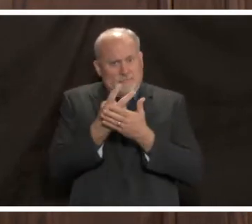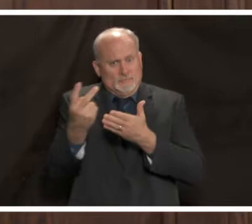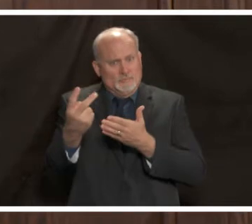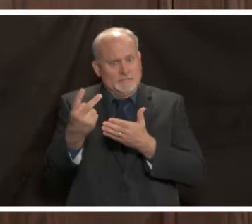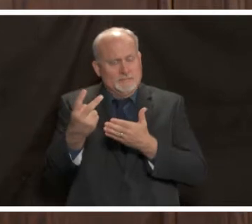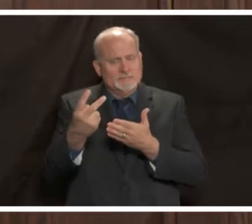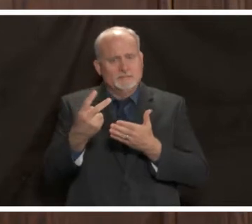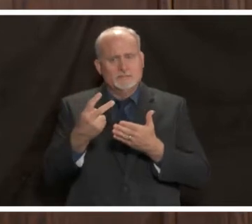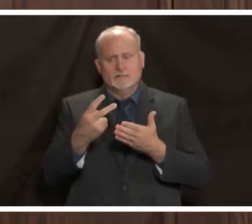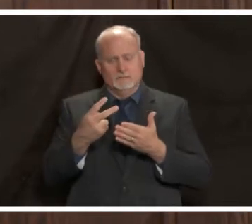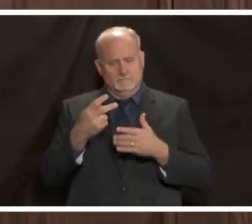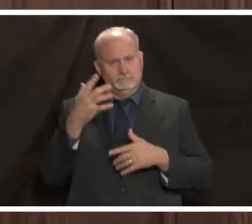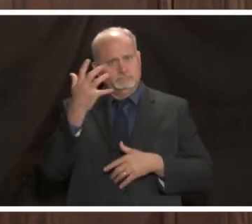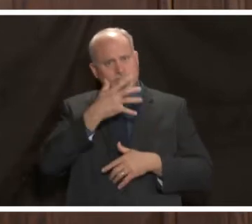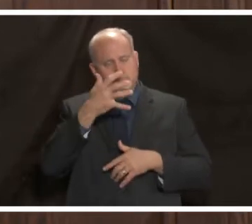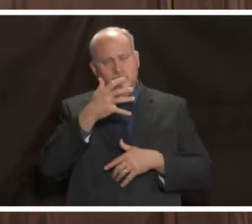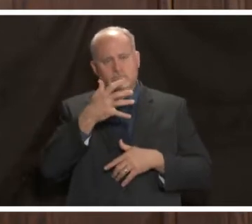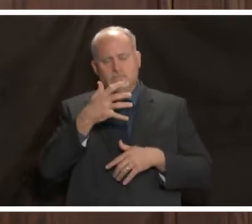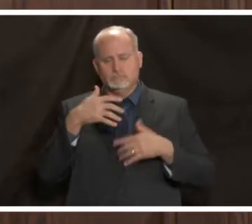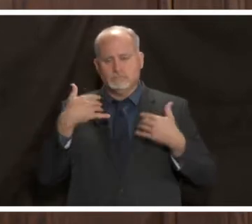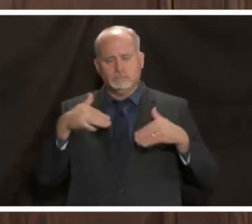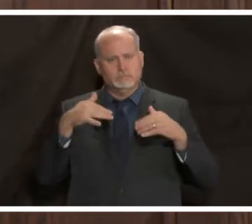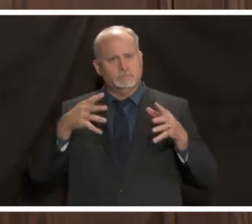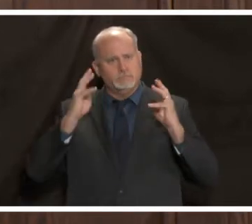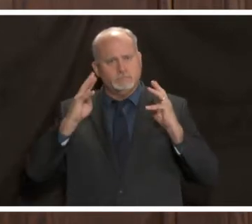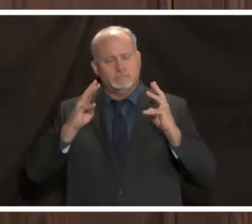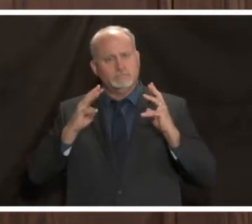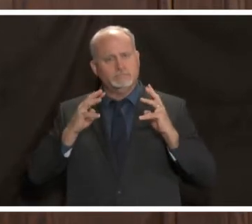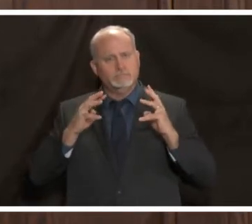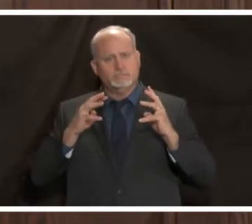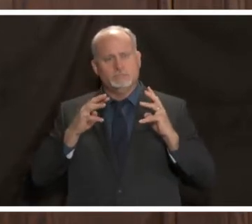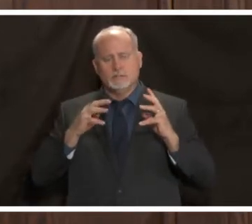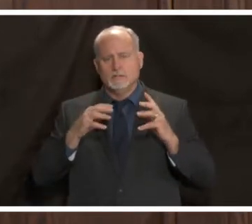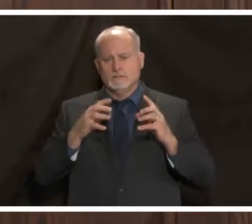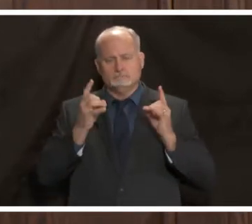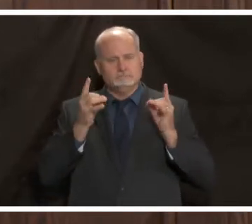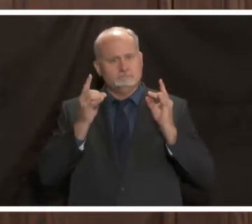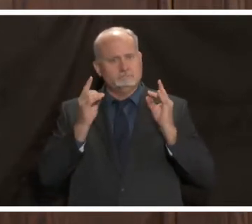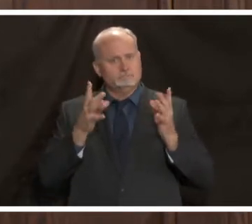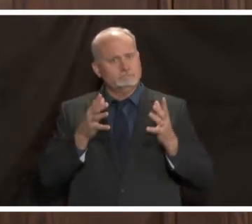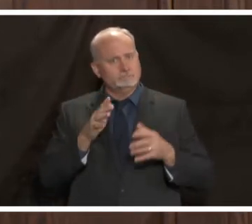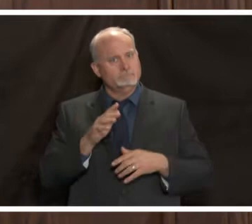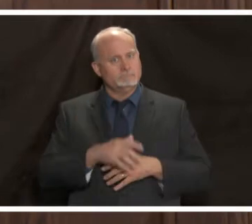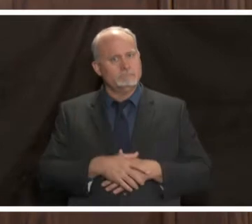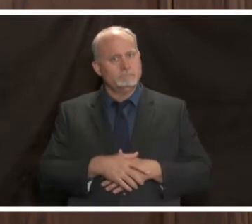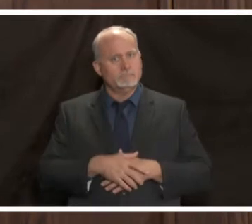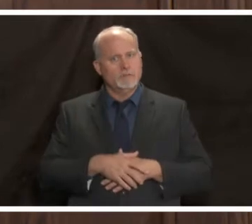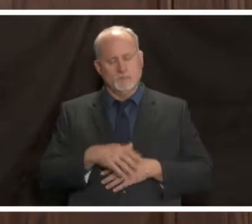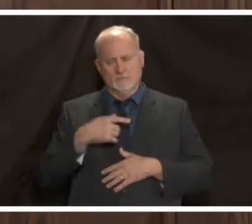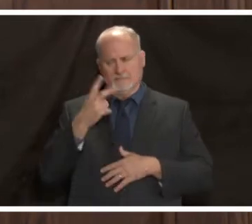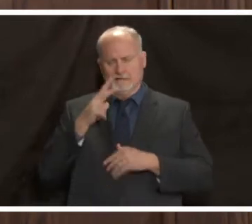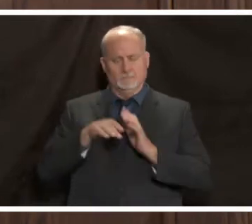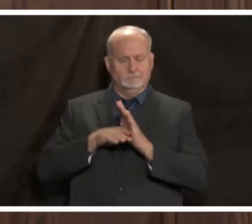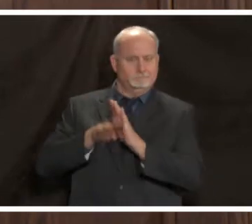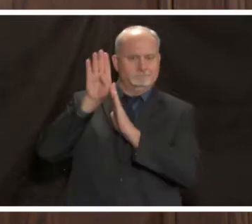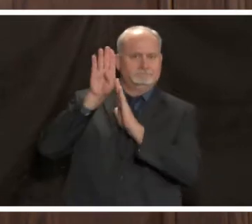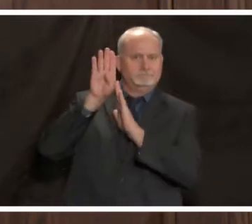has been staggering and i don't use that word lightly many of us have been considering